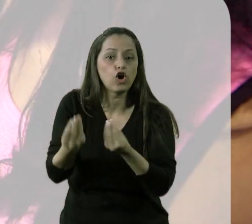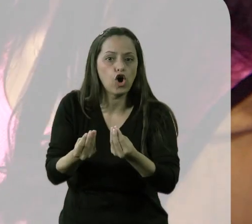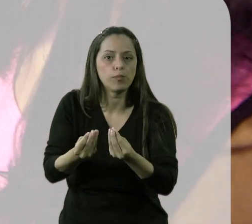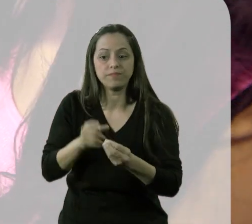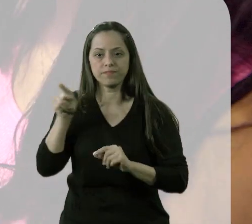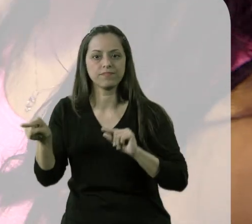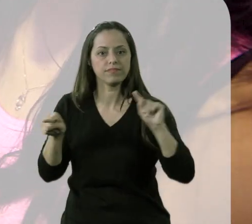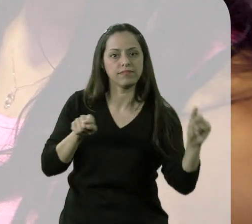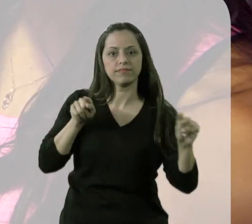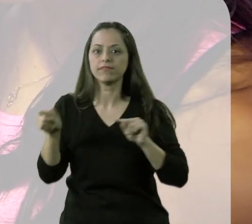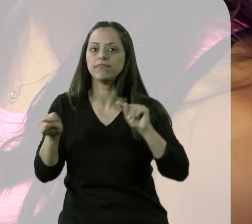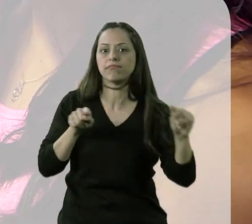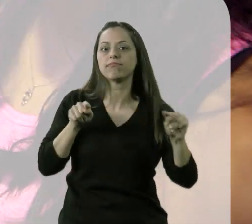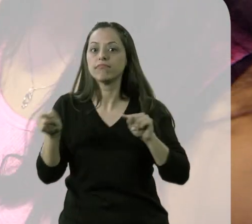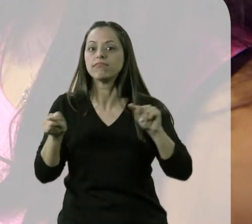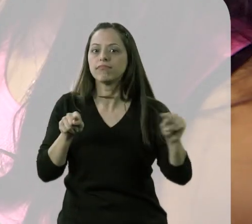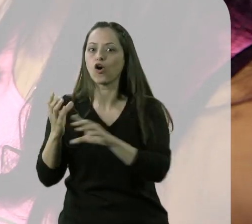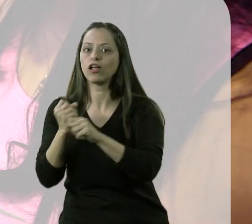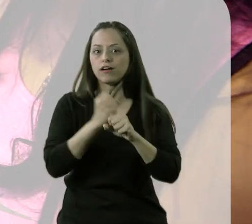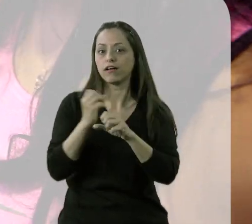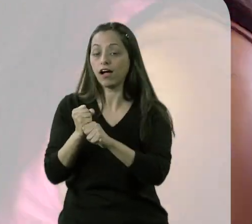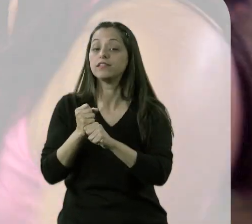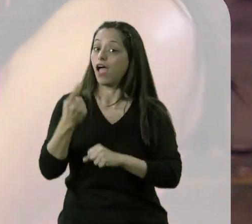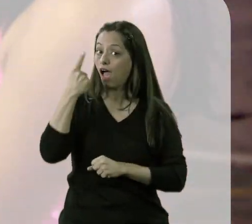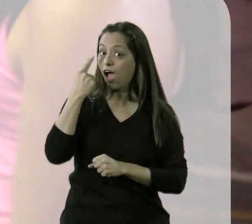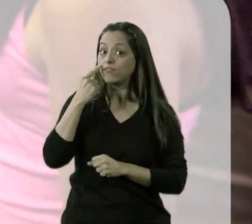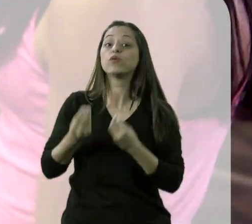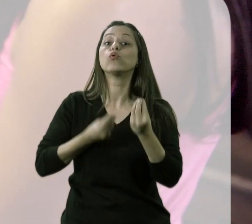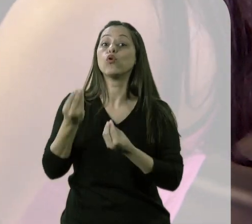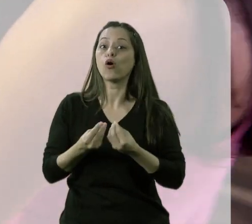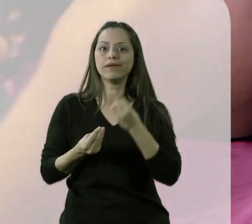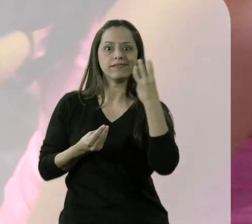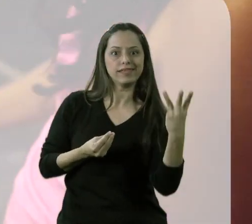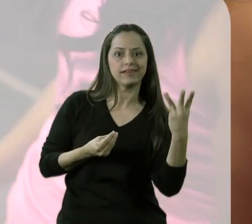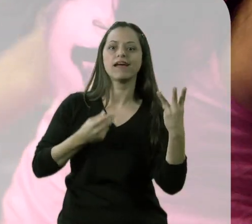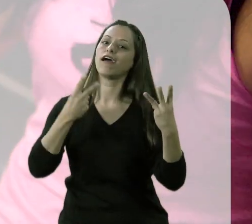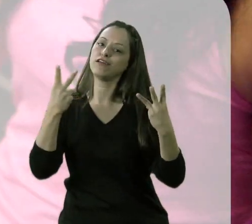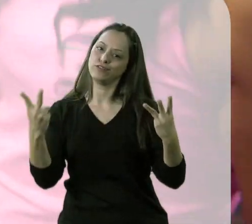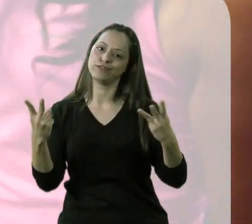We do an alternate set, being one hour red and the other blue. Therefore, in this case here, we consider that the game ended three to two,